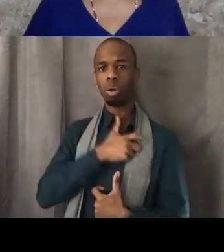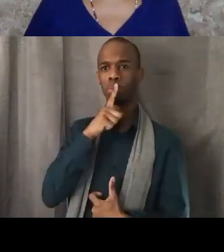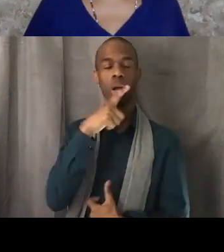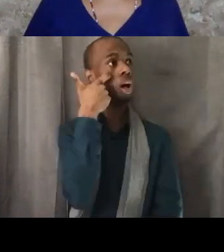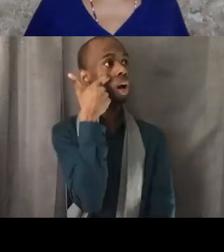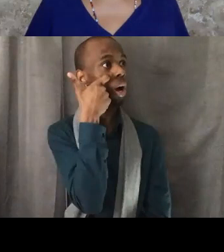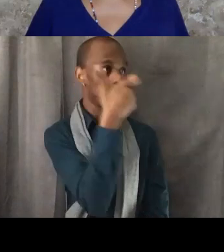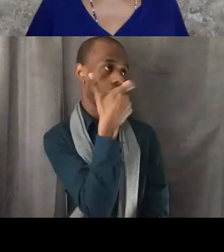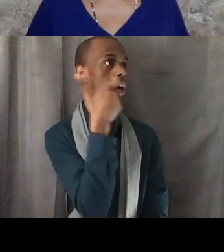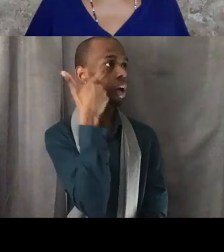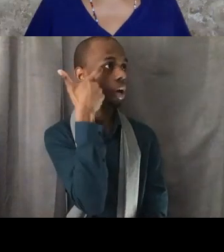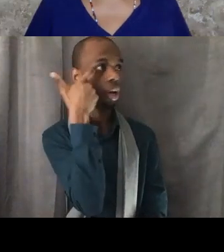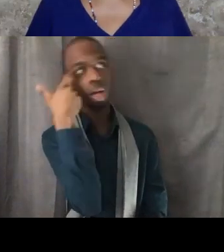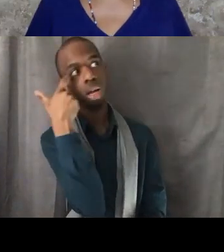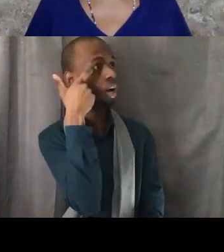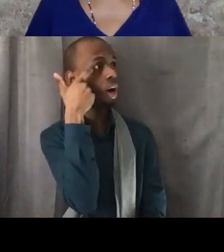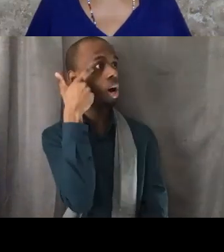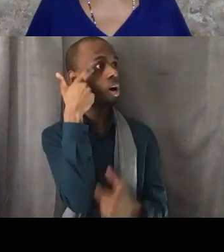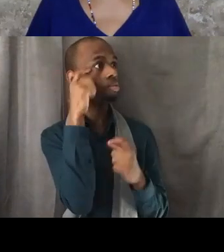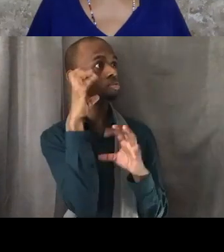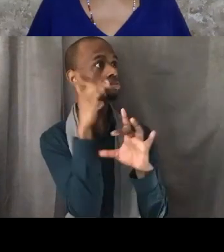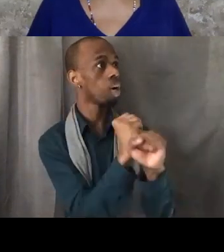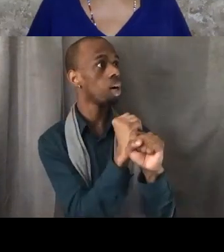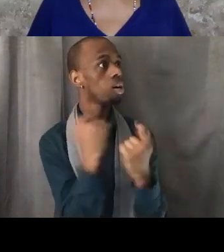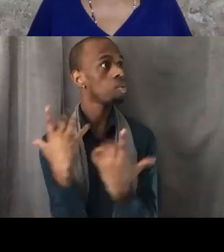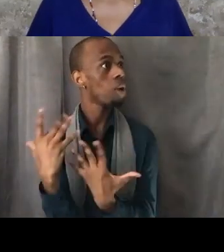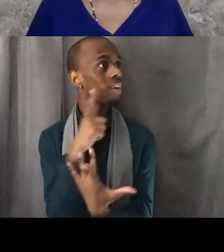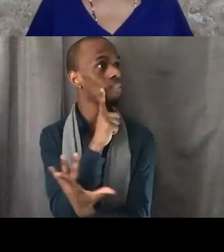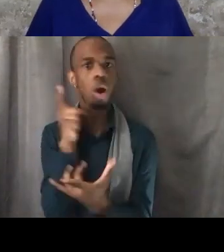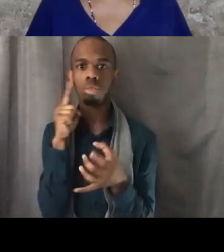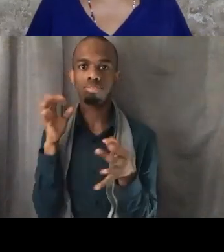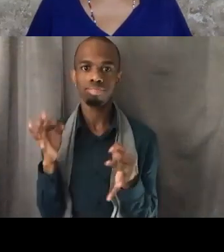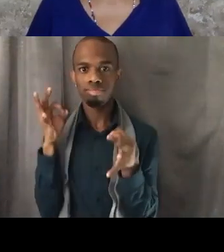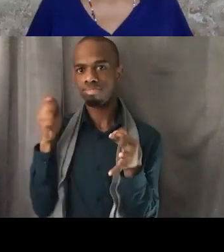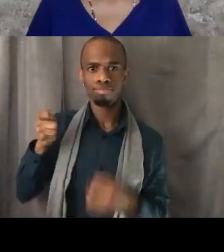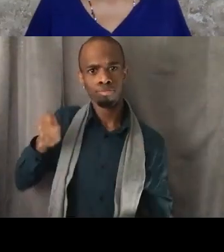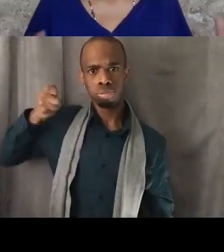on the verdict to come in and I think many of us were really hopeful because